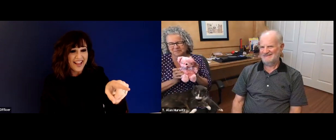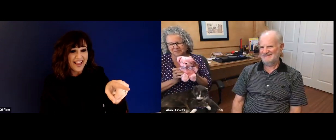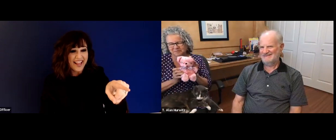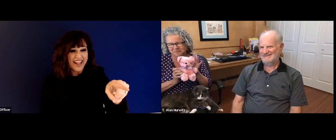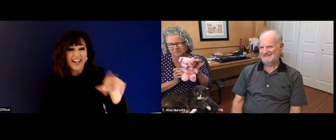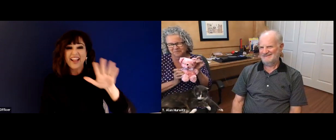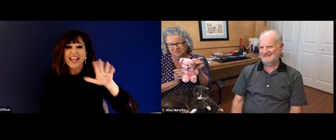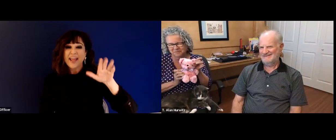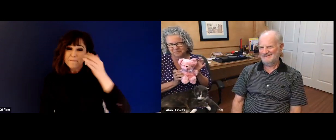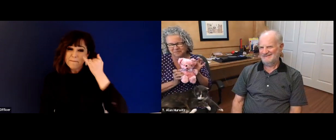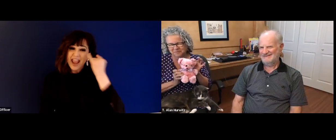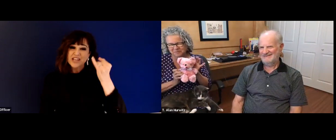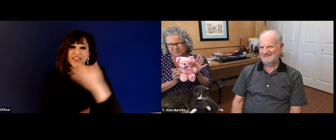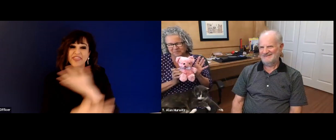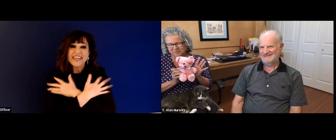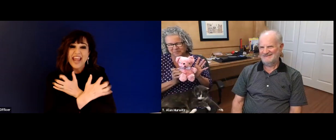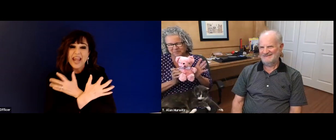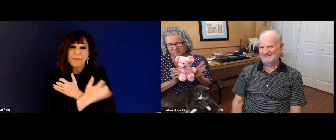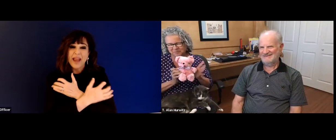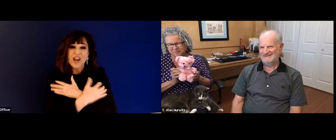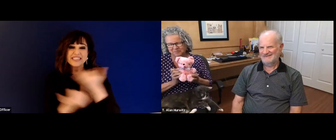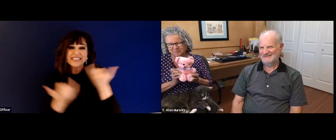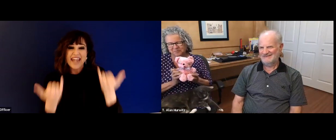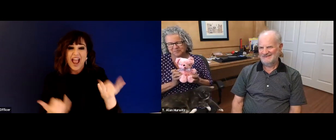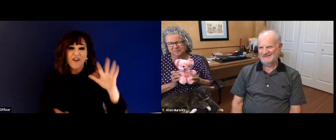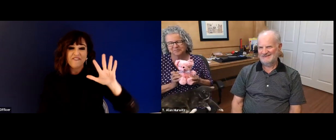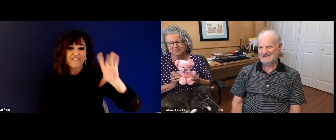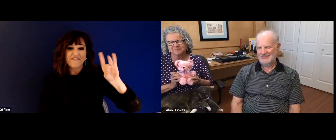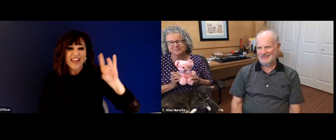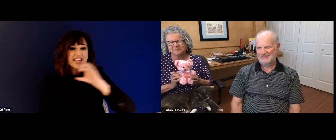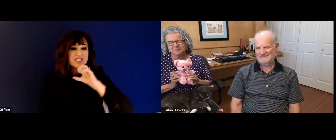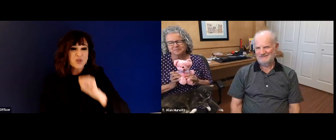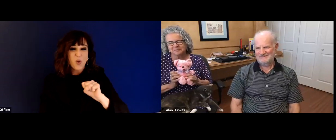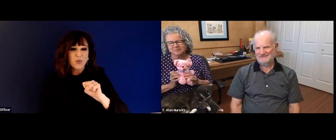share the pink bear that you have, that Alan used to propose